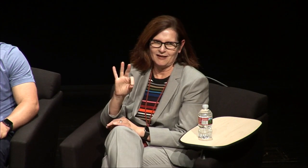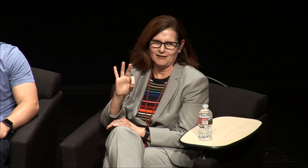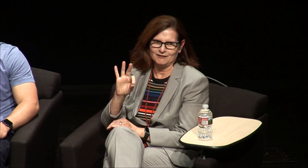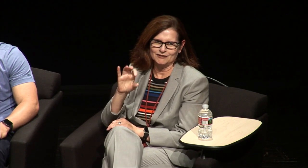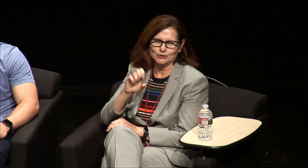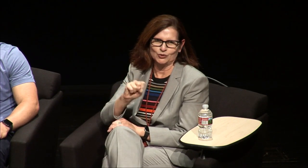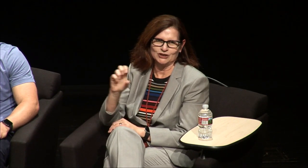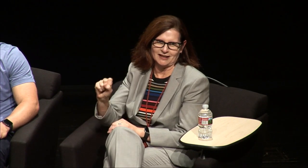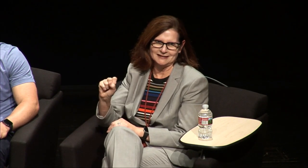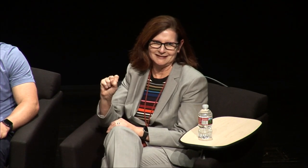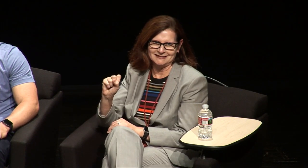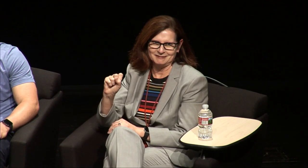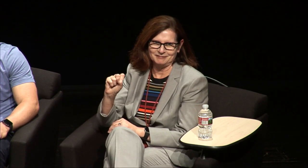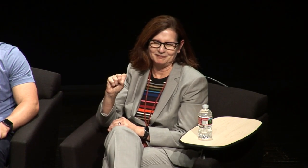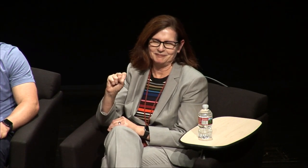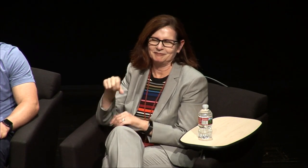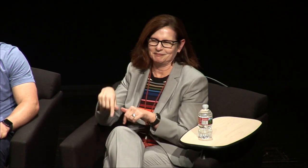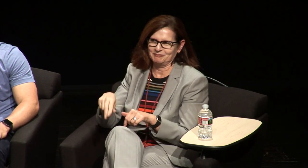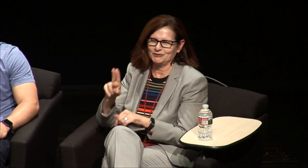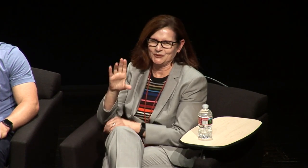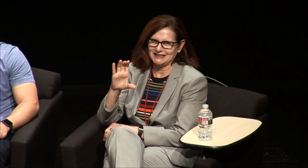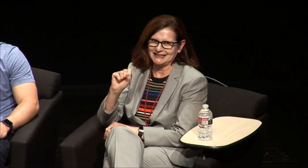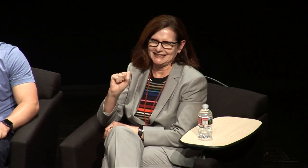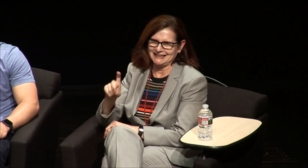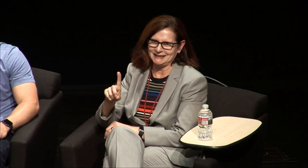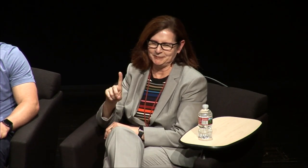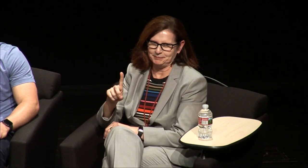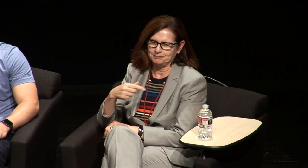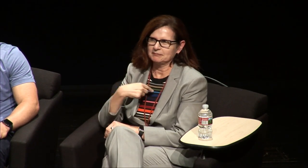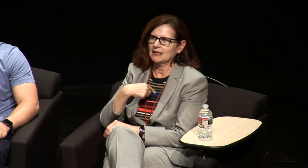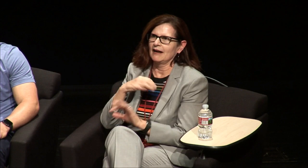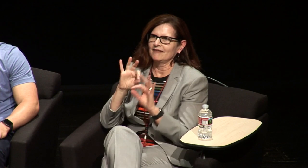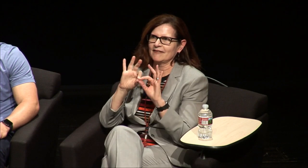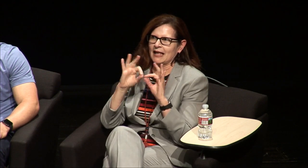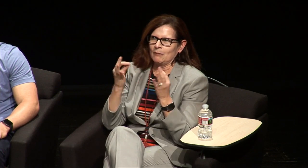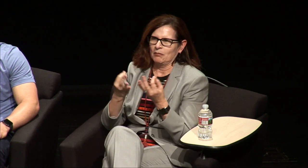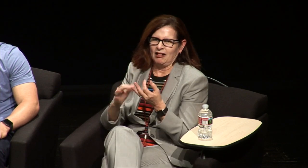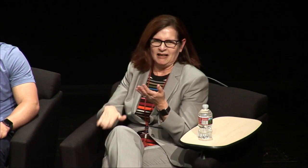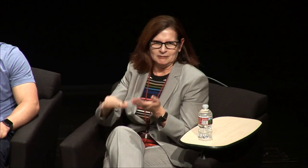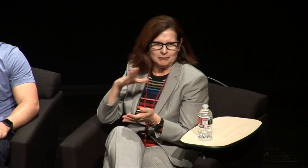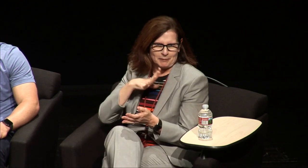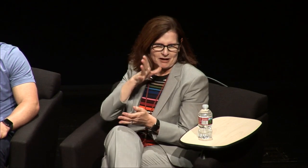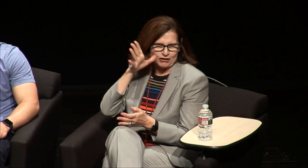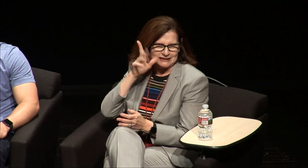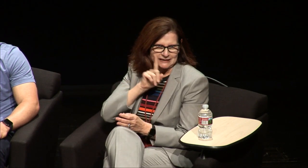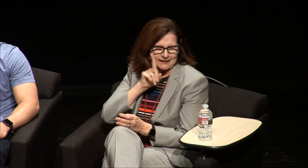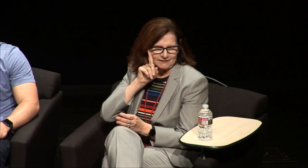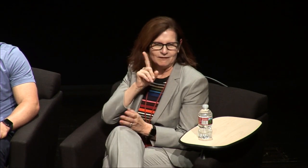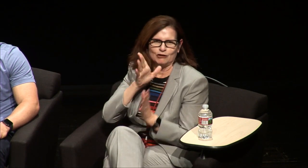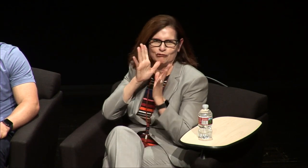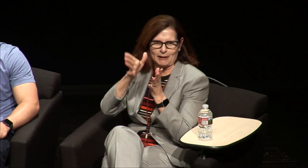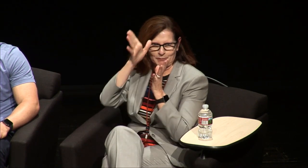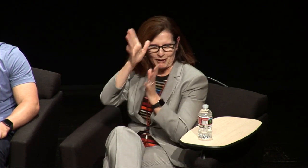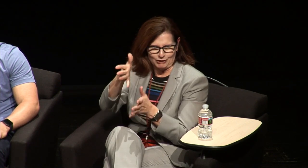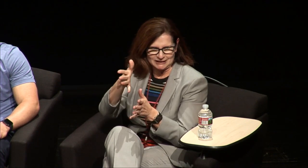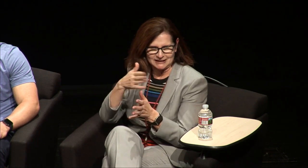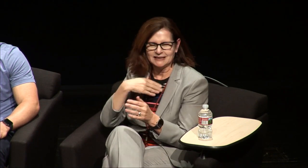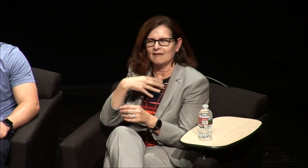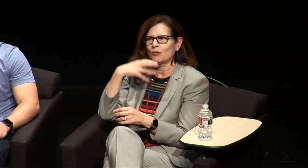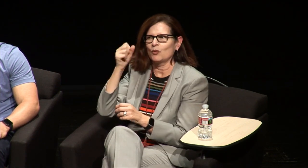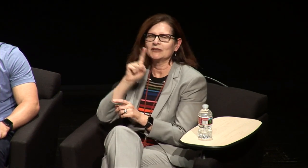Dean of Social Sciences at UC San Diego. My parents are deaf, my grandparents are